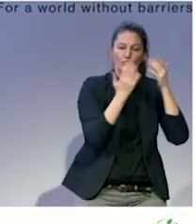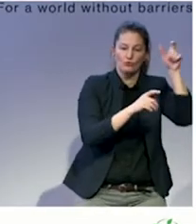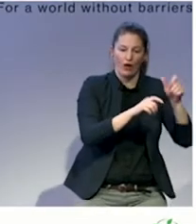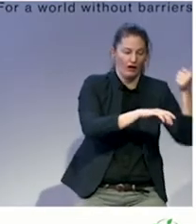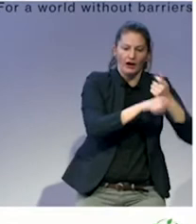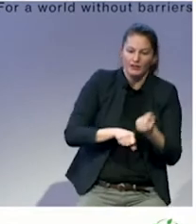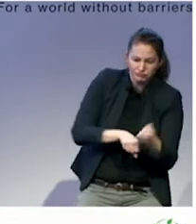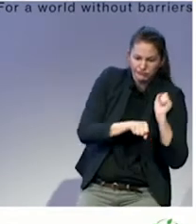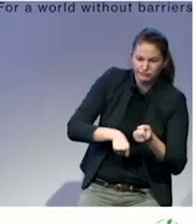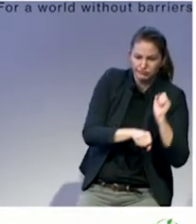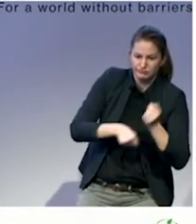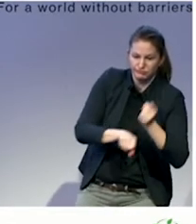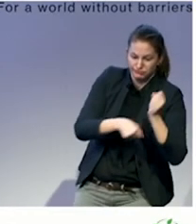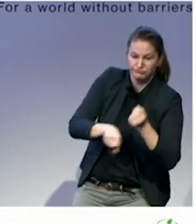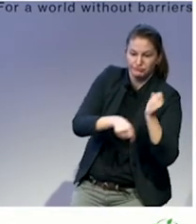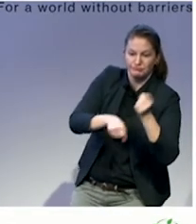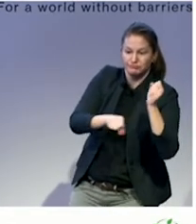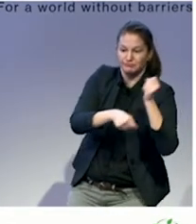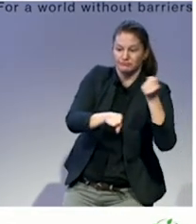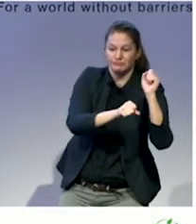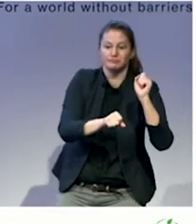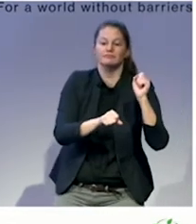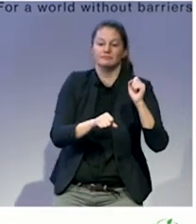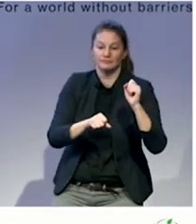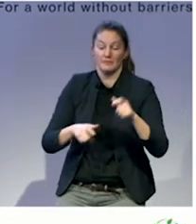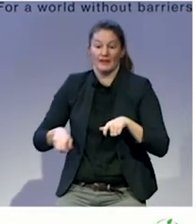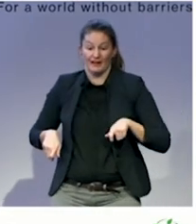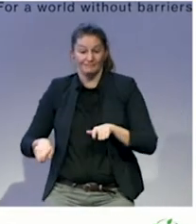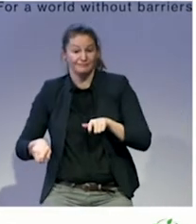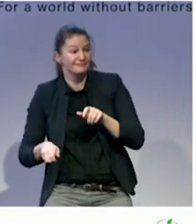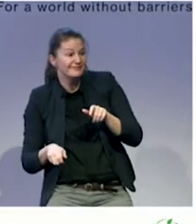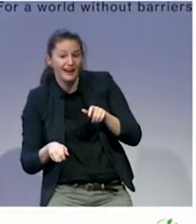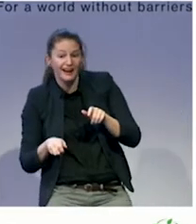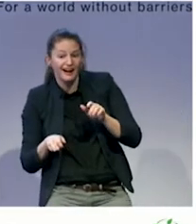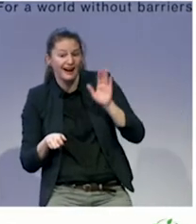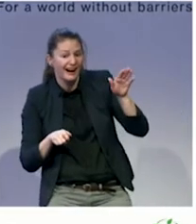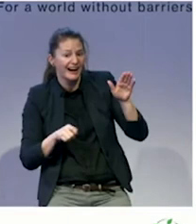The young person in the wheelchair says: "Could you please shovel the ramp?"